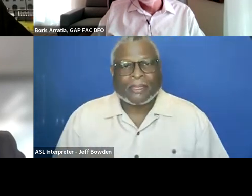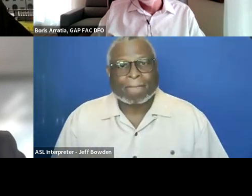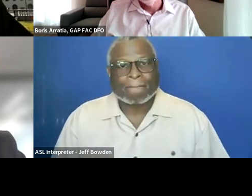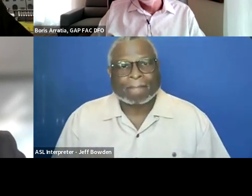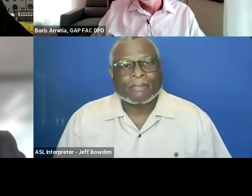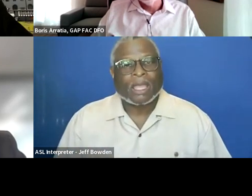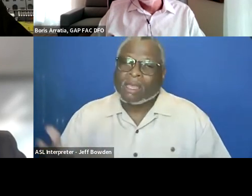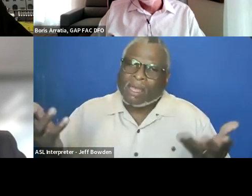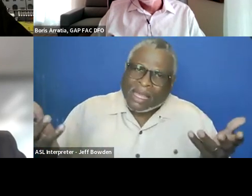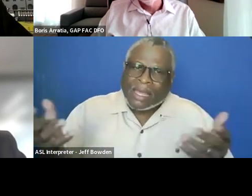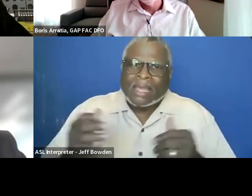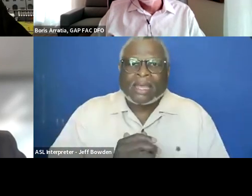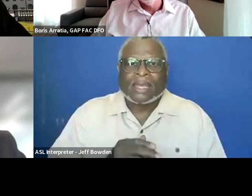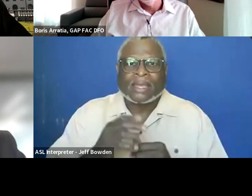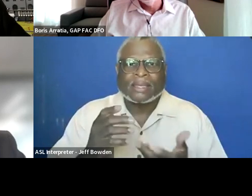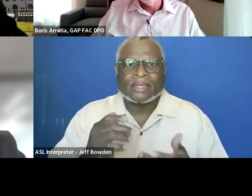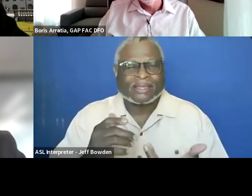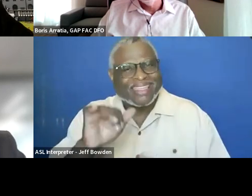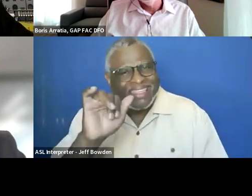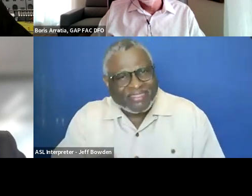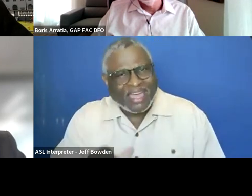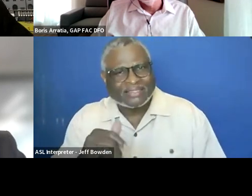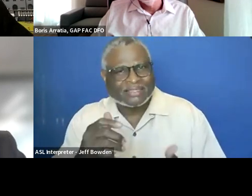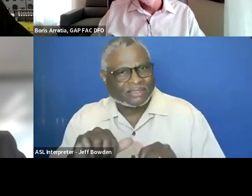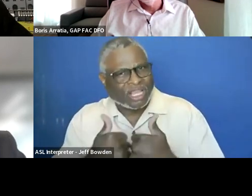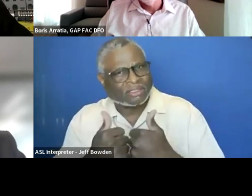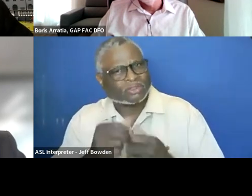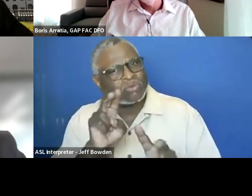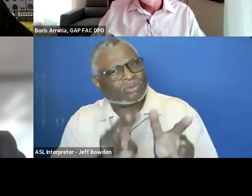It is a challenge that we have looked at.